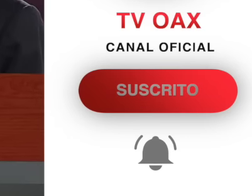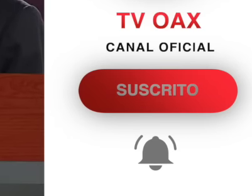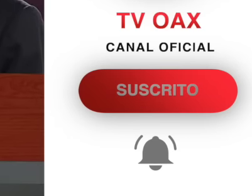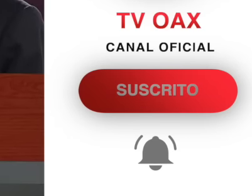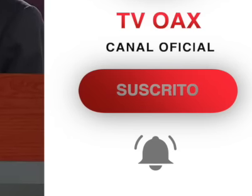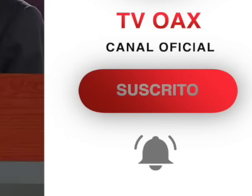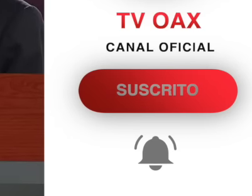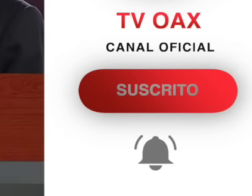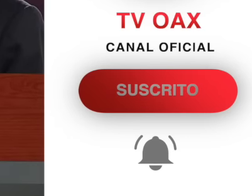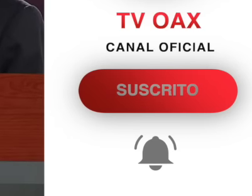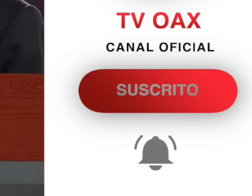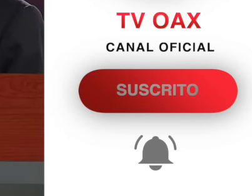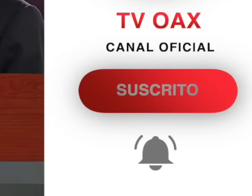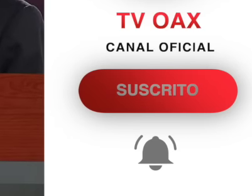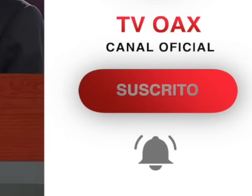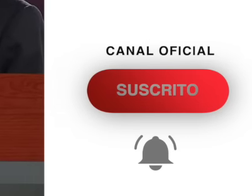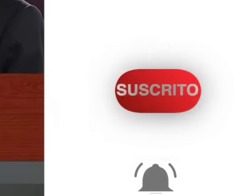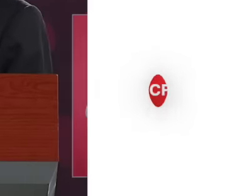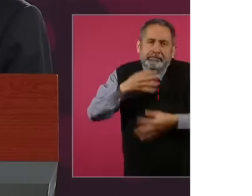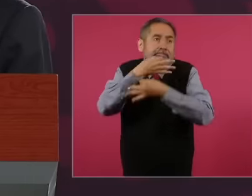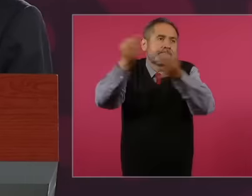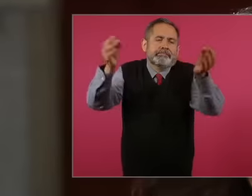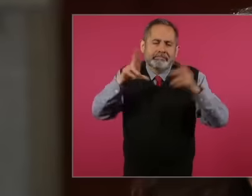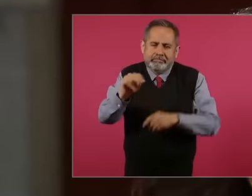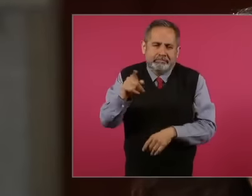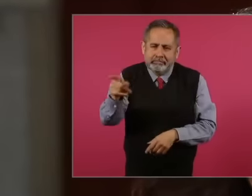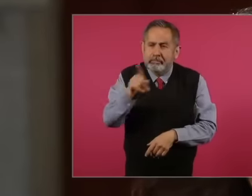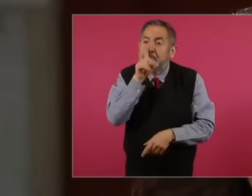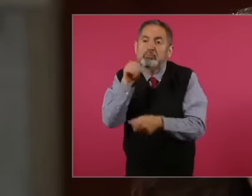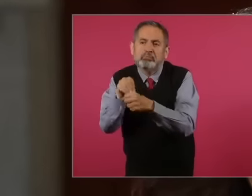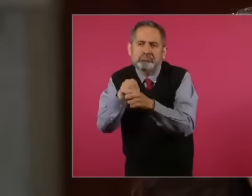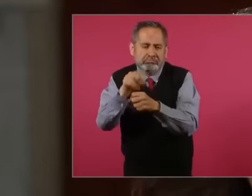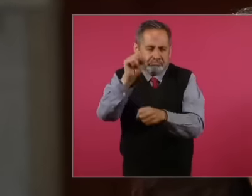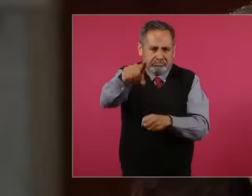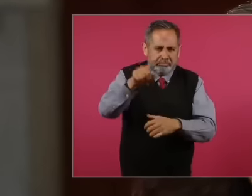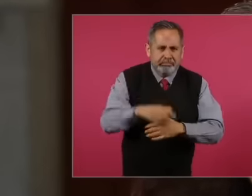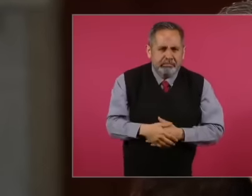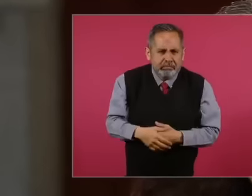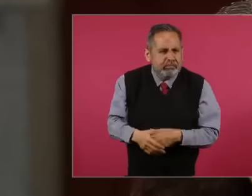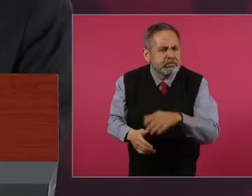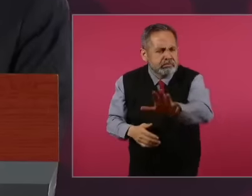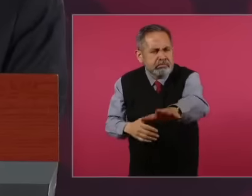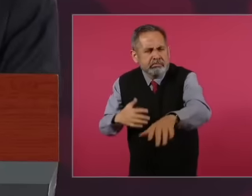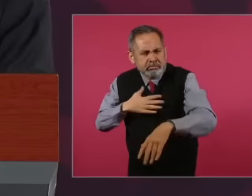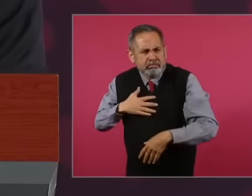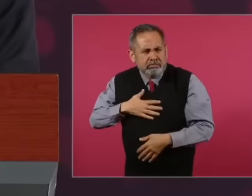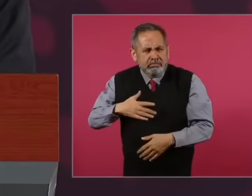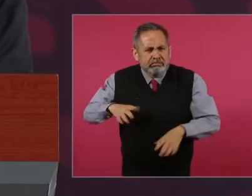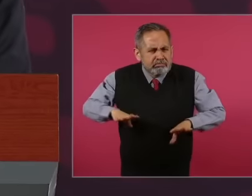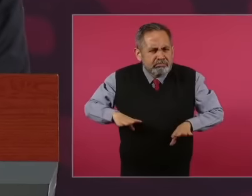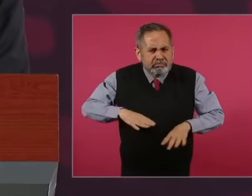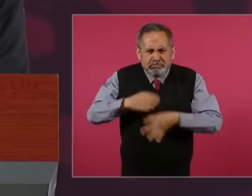but well that's up to you It's not convenient for you to say it, too. No, it's convenient for me to tell you that it is the best